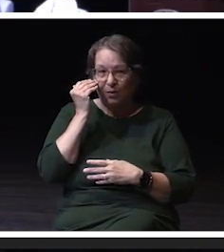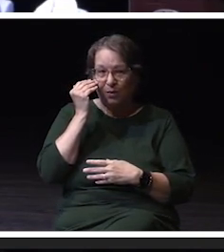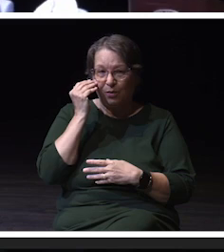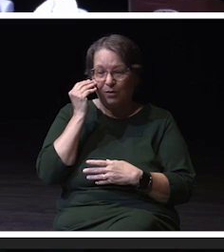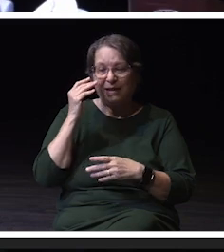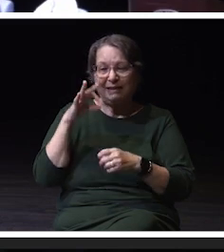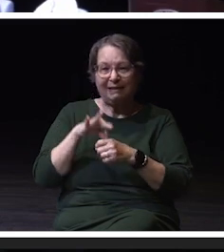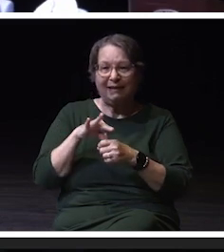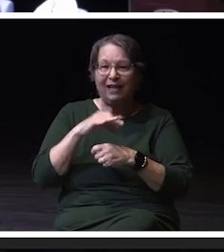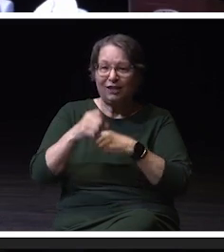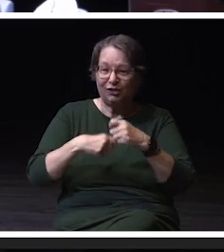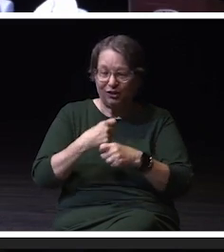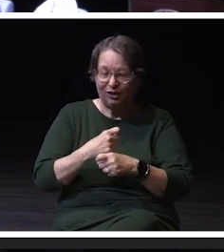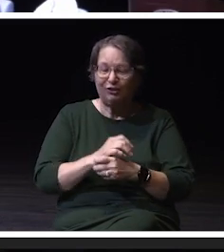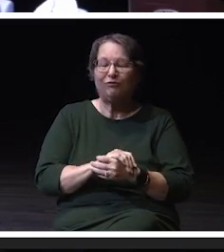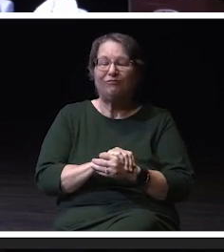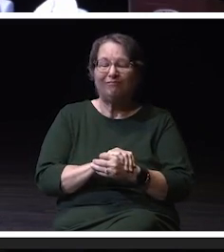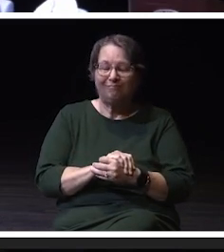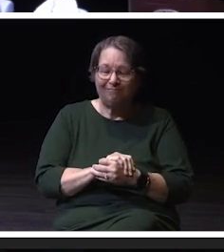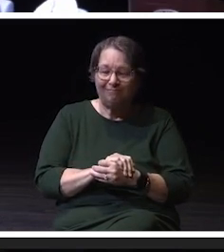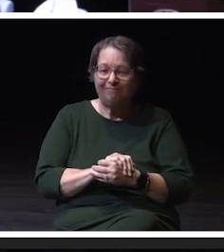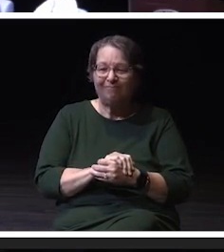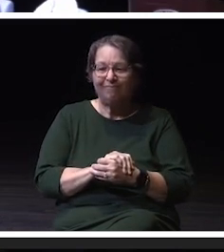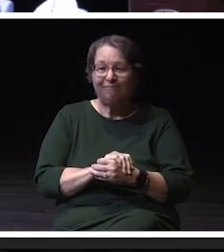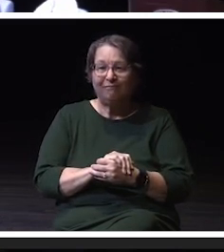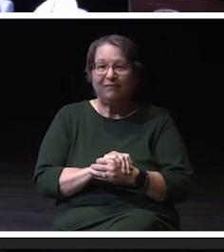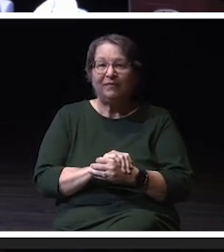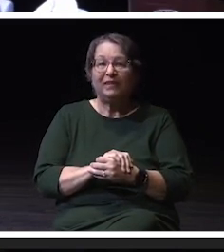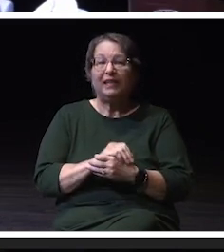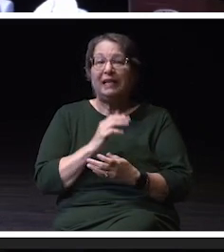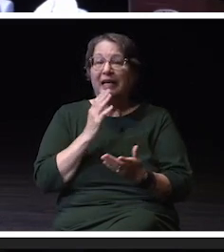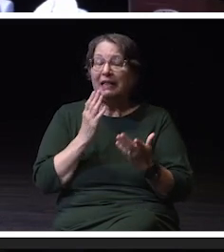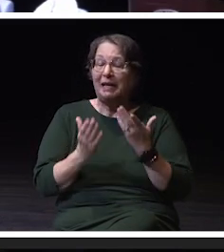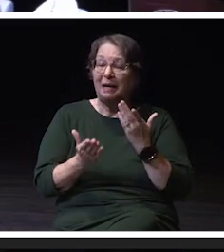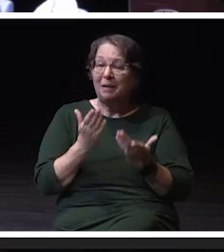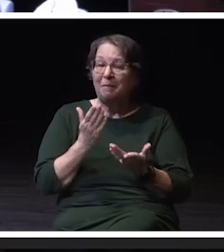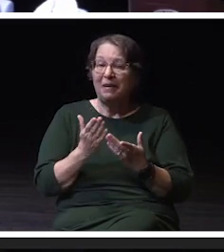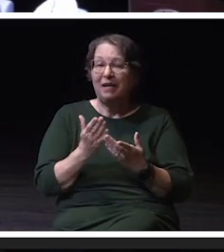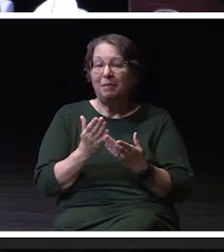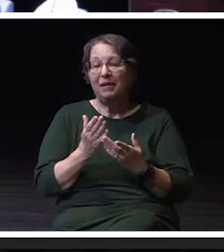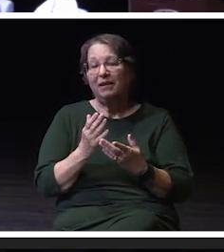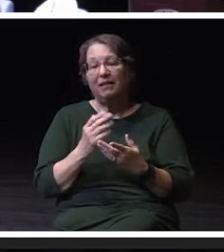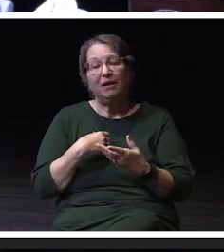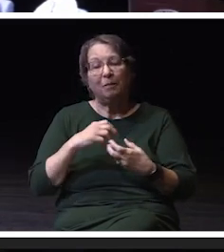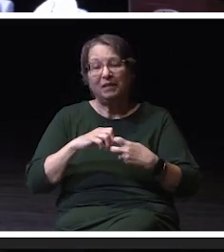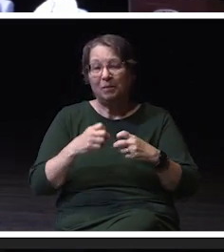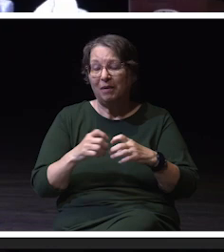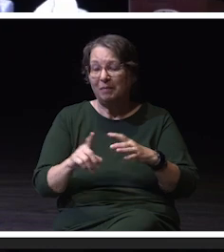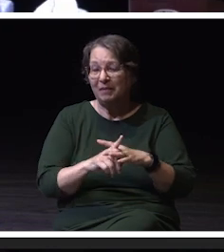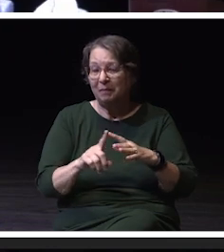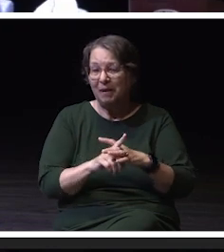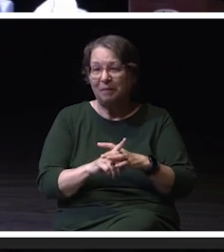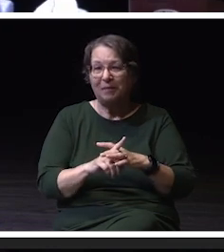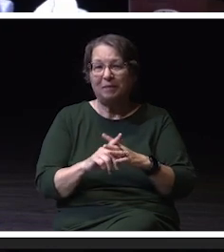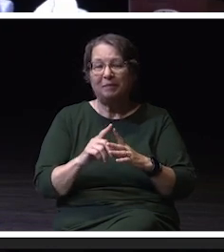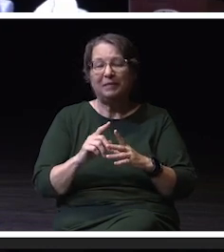And that we may encounter some civil unrest, some heightened emotions in spaces.